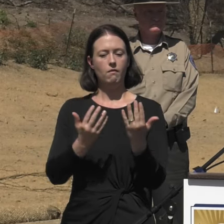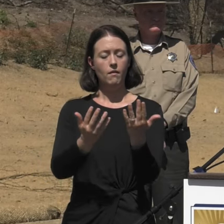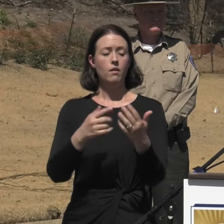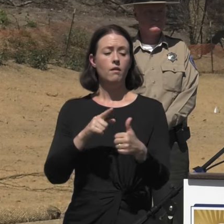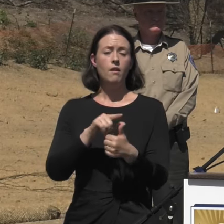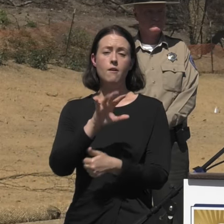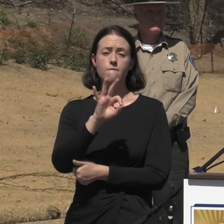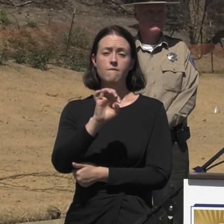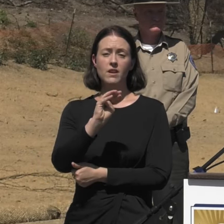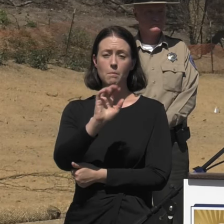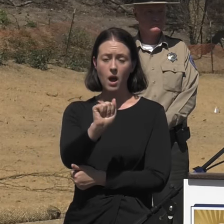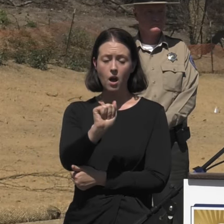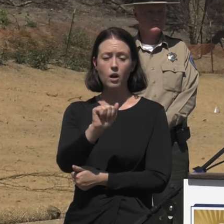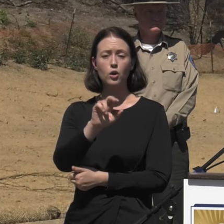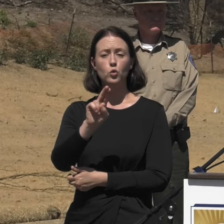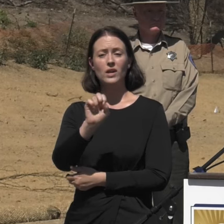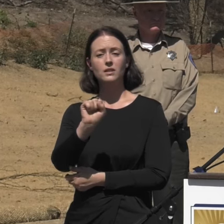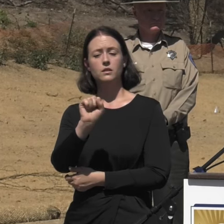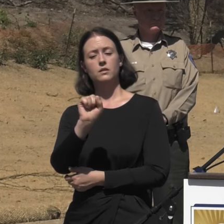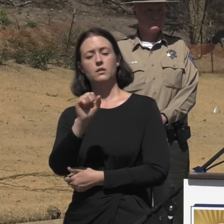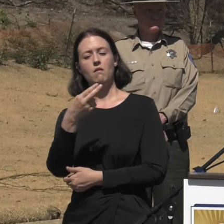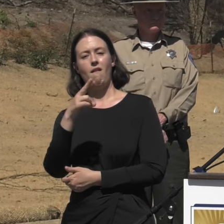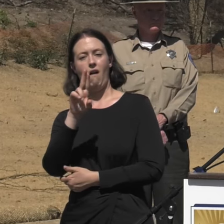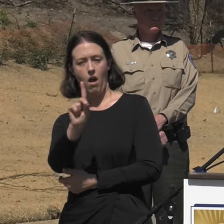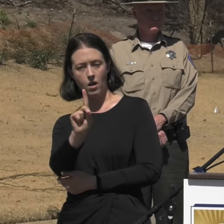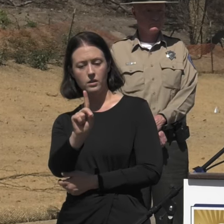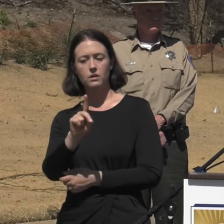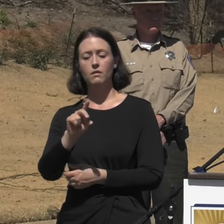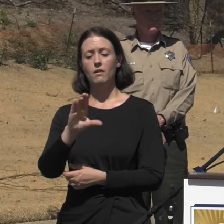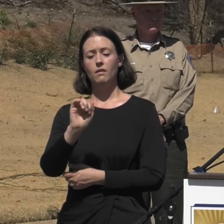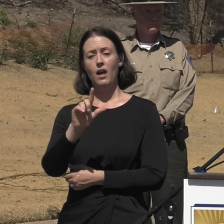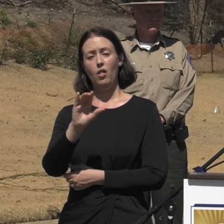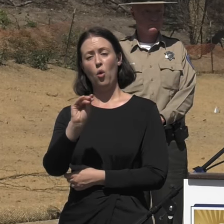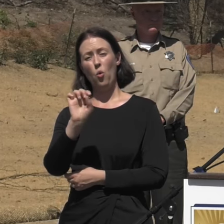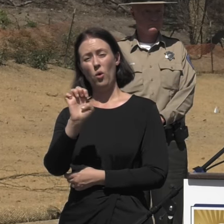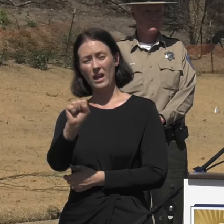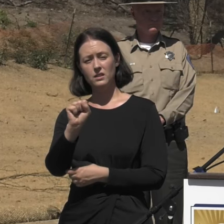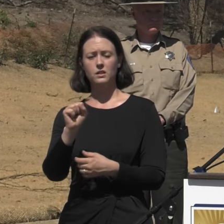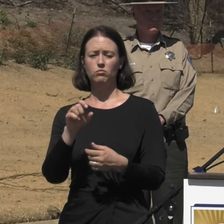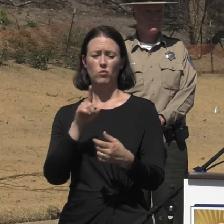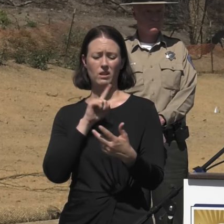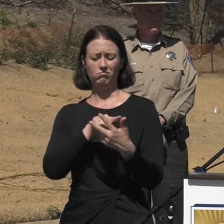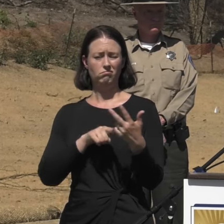the US Department of Housing and Urban Development, Cal OES, fantastic partners, Cal Recycle, Cal EPA,